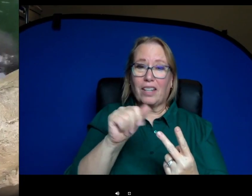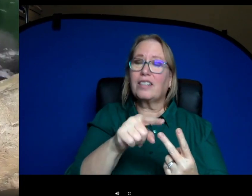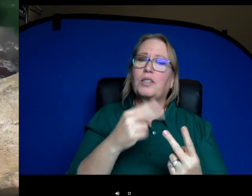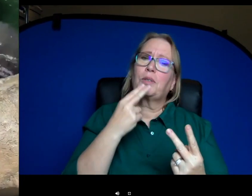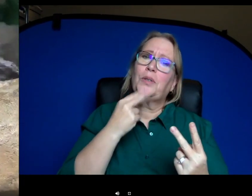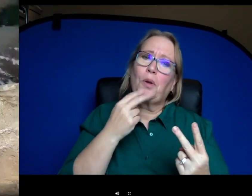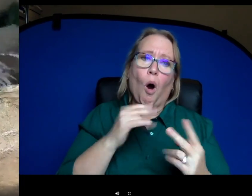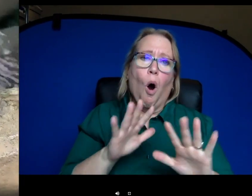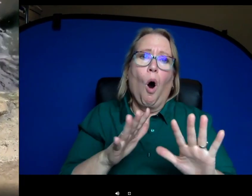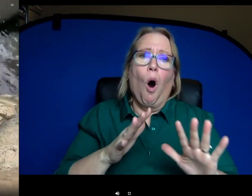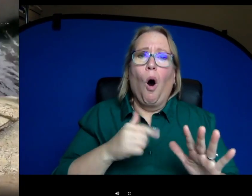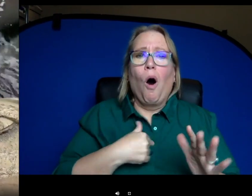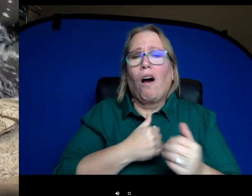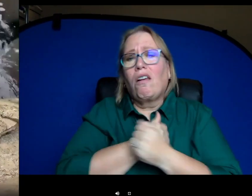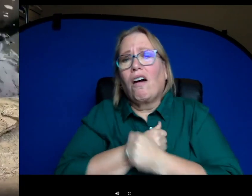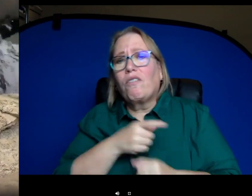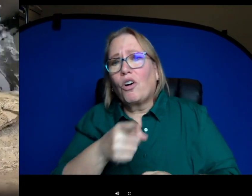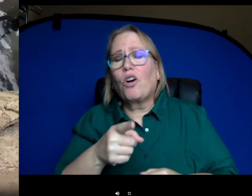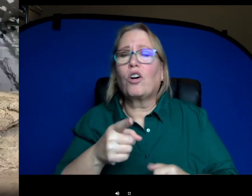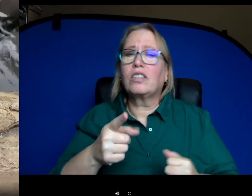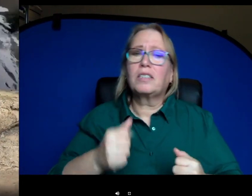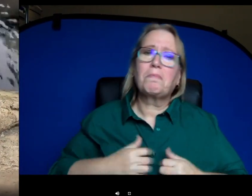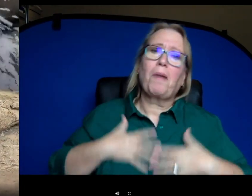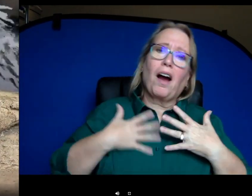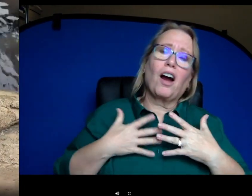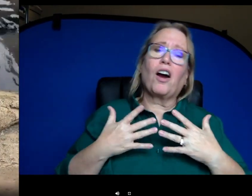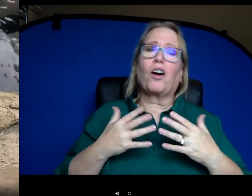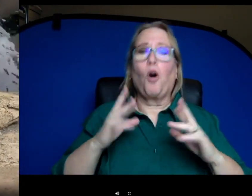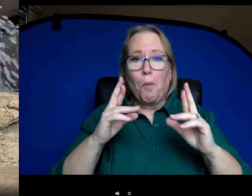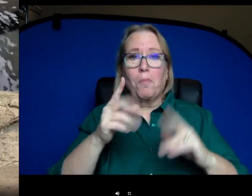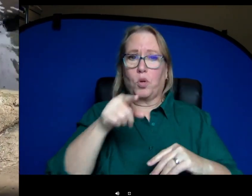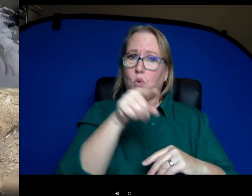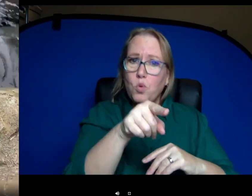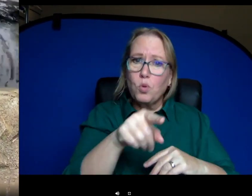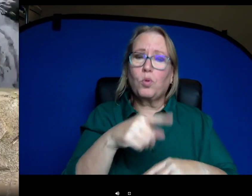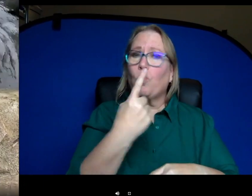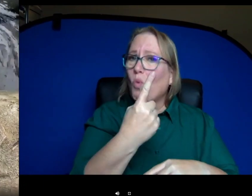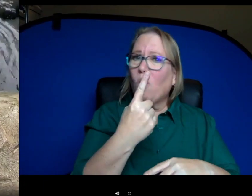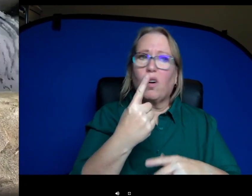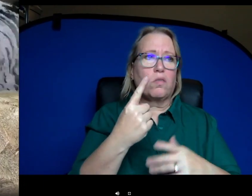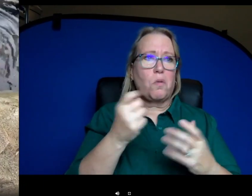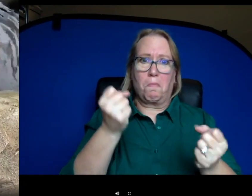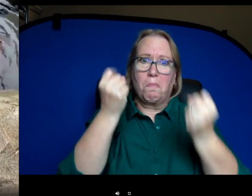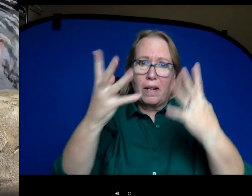to be an ambassador and inspire one or a million of you to do a small or big act